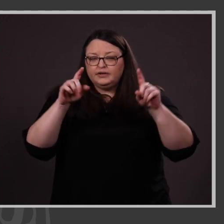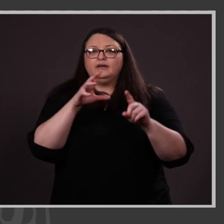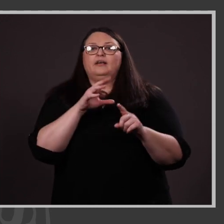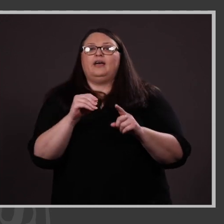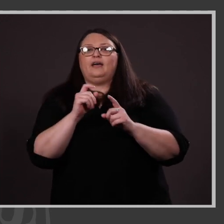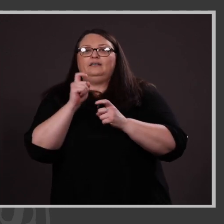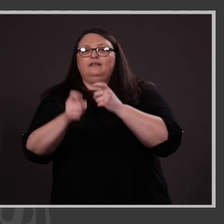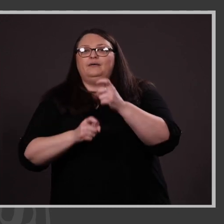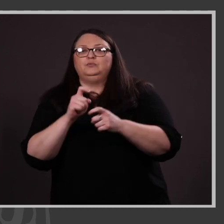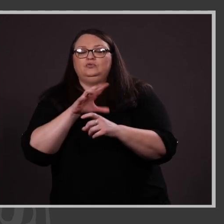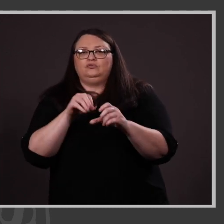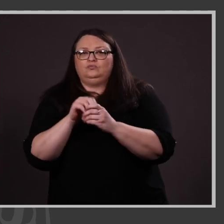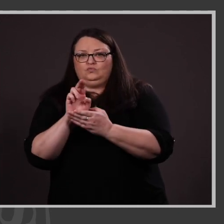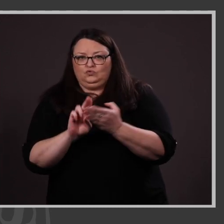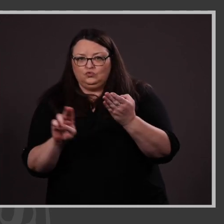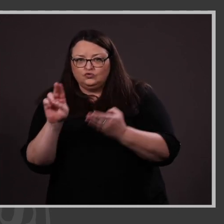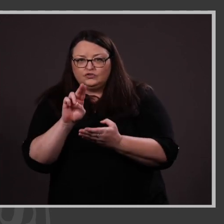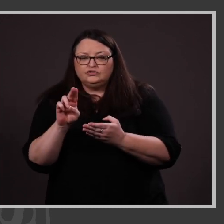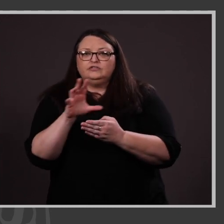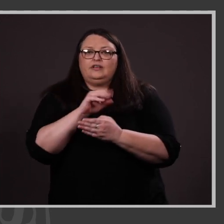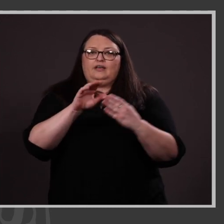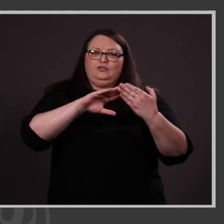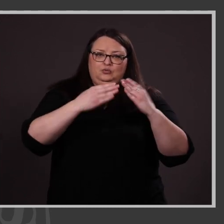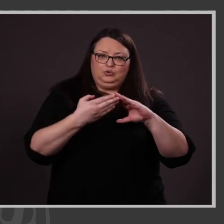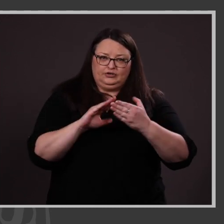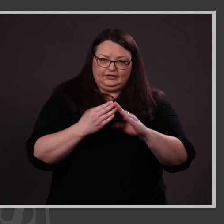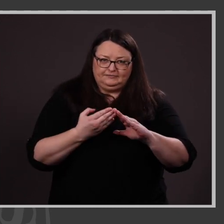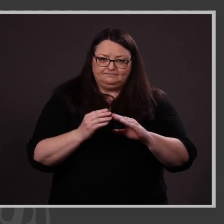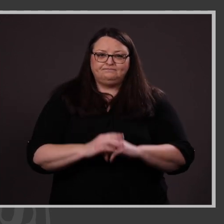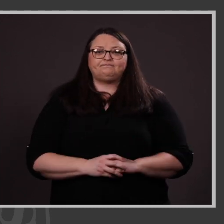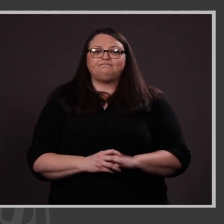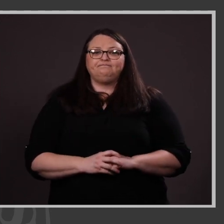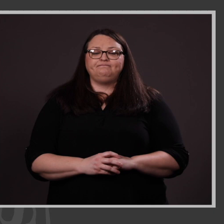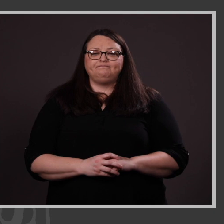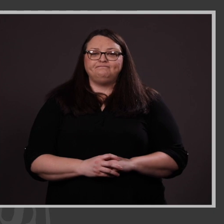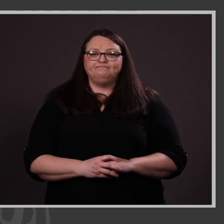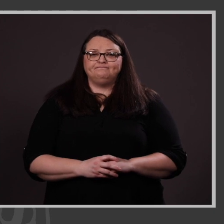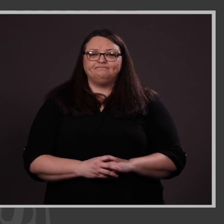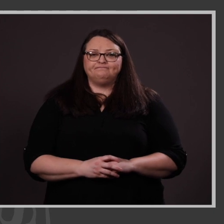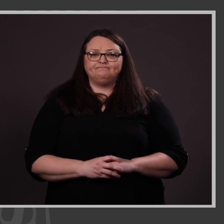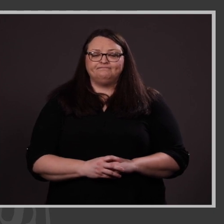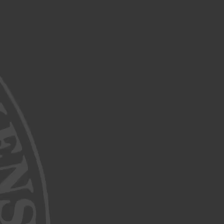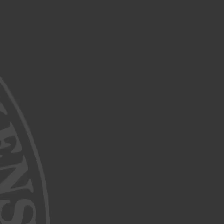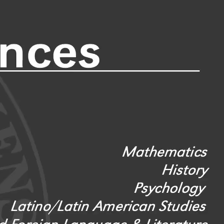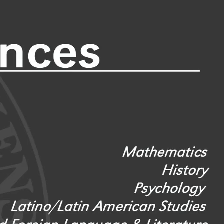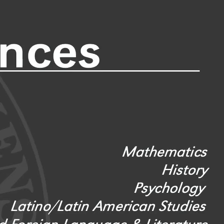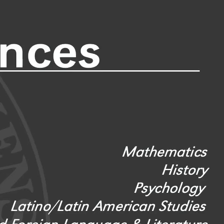and contributions to the university and the community.